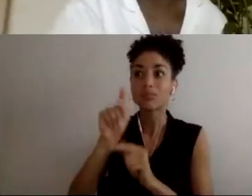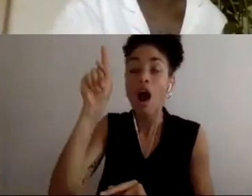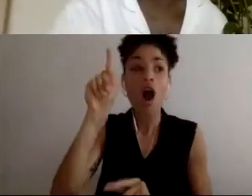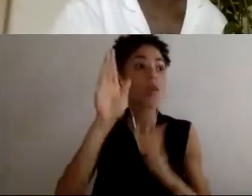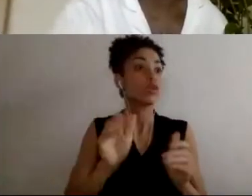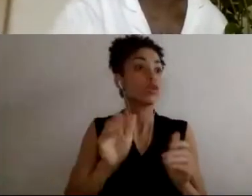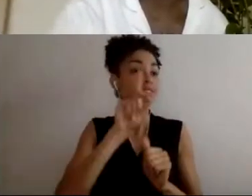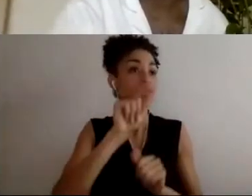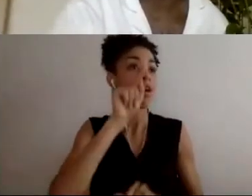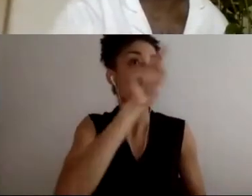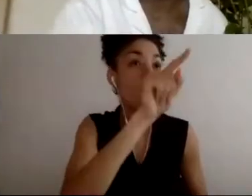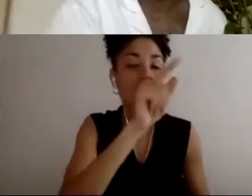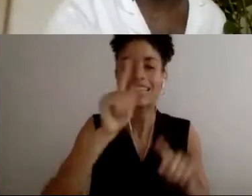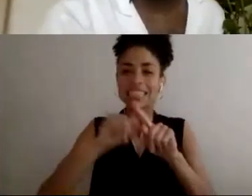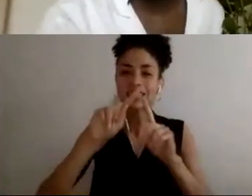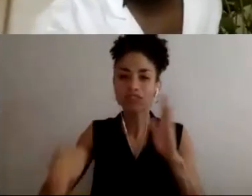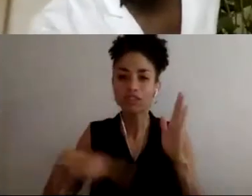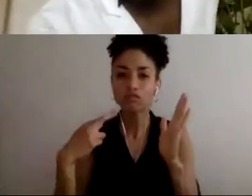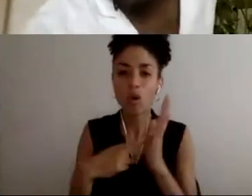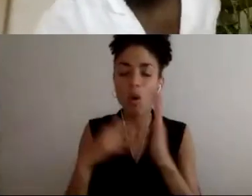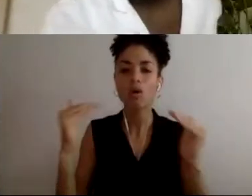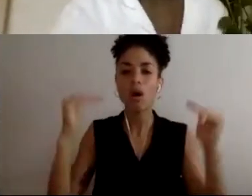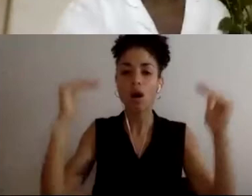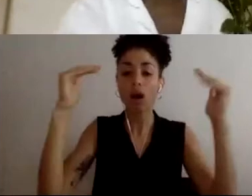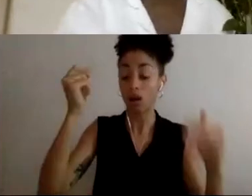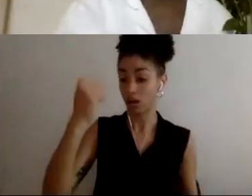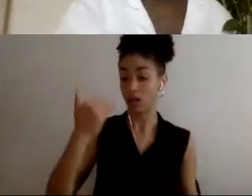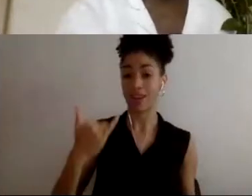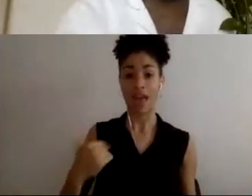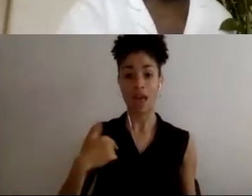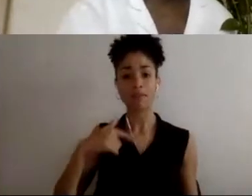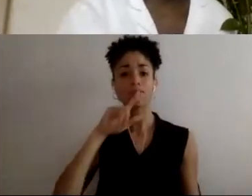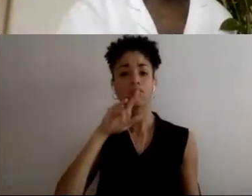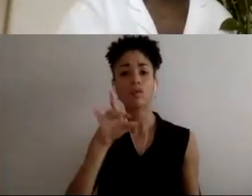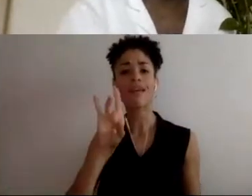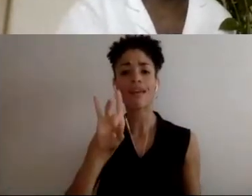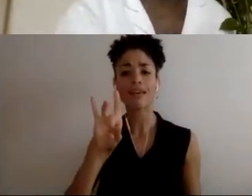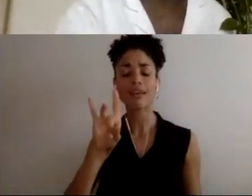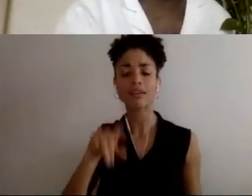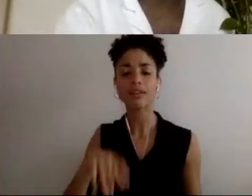as they advance and they get older, I'm 28, are making livable wages